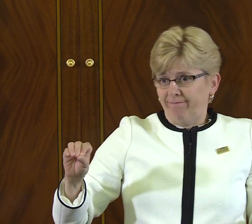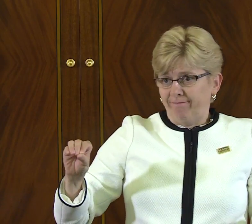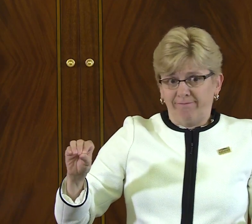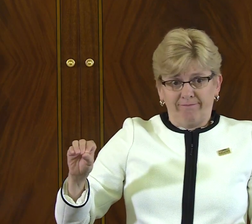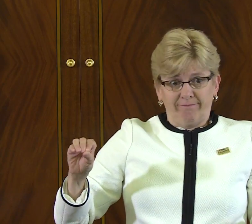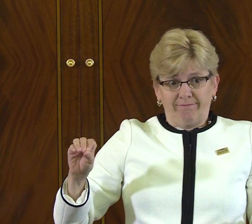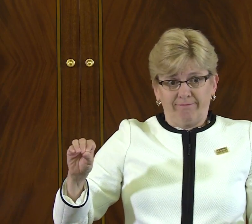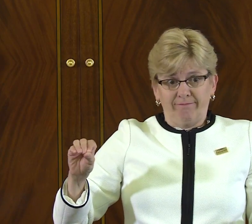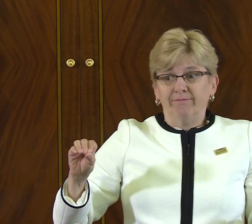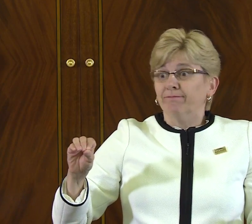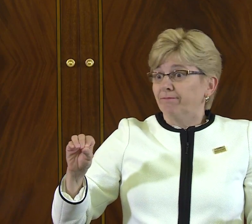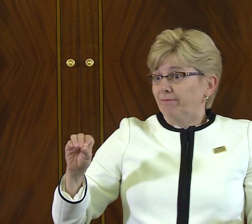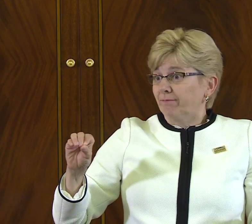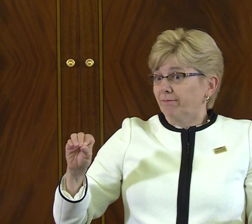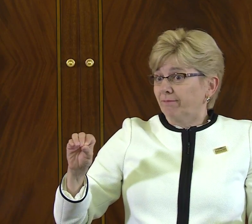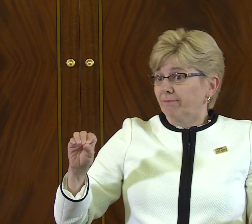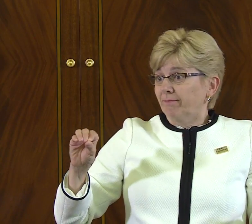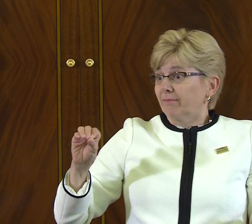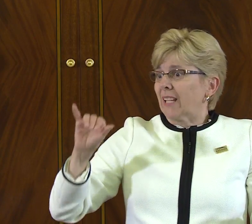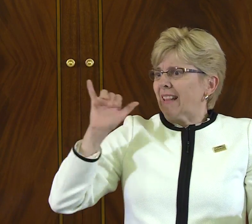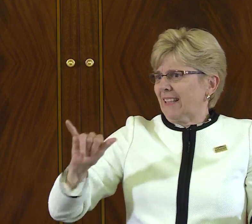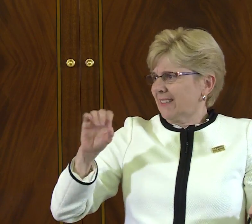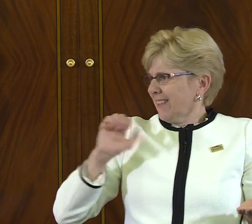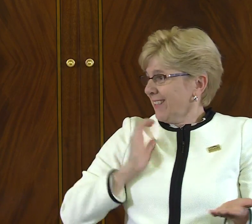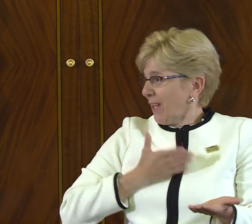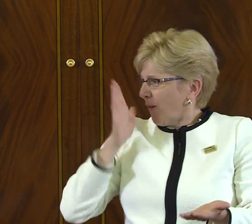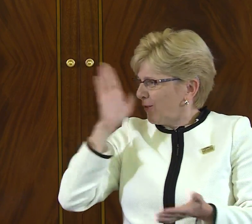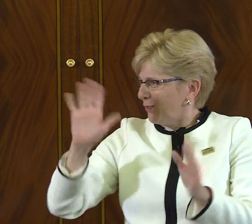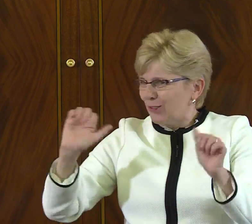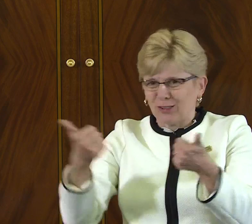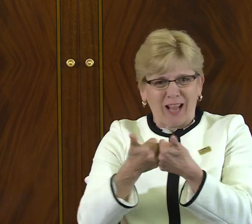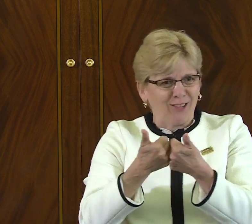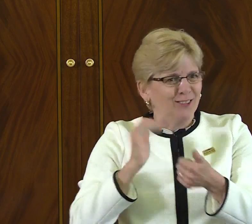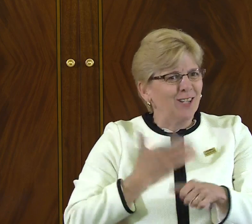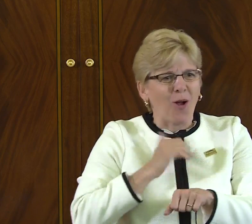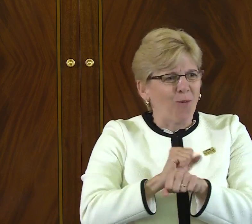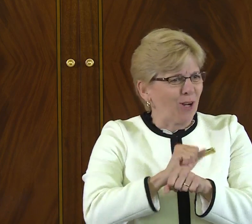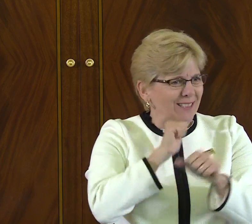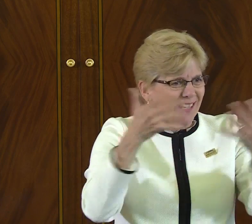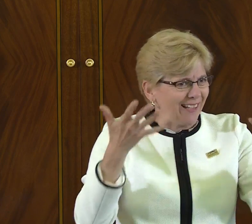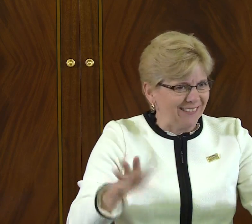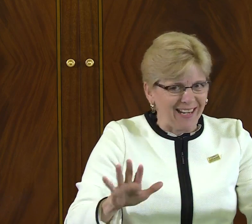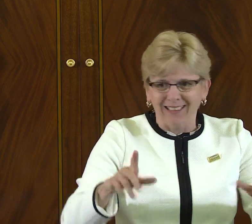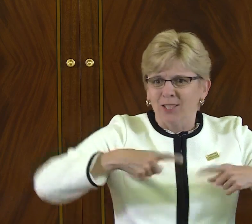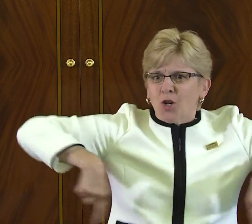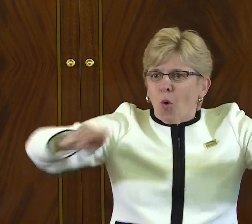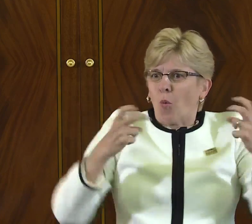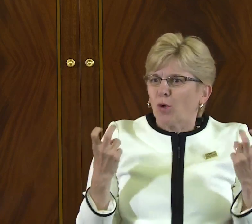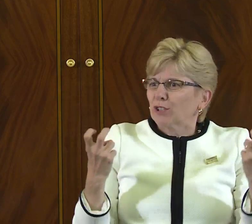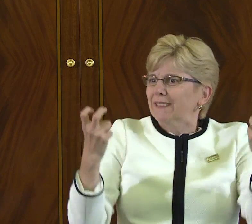to 7 percent of the disability community being employed, and this creates the future challenge for us.